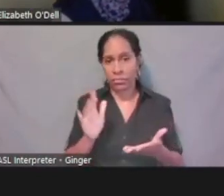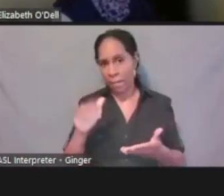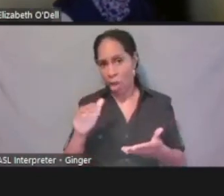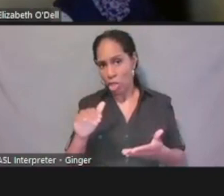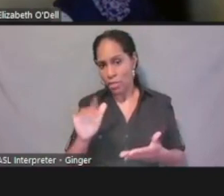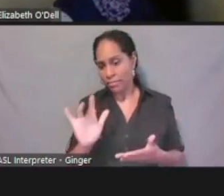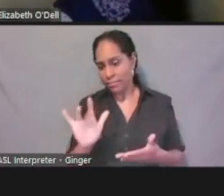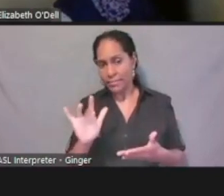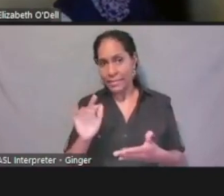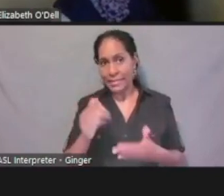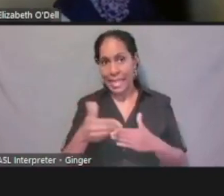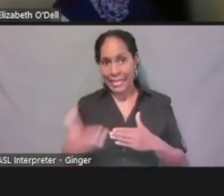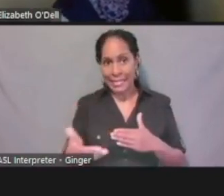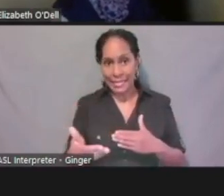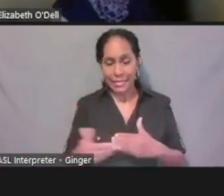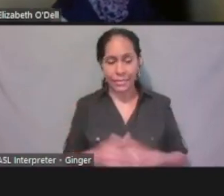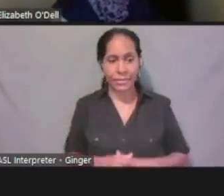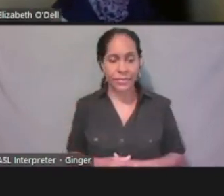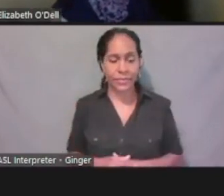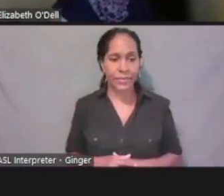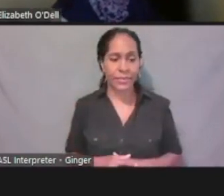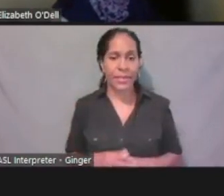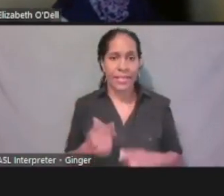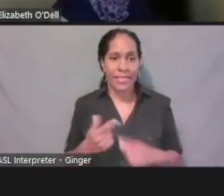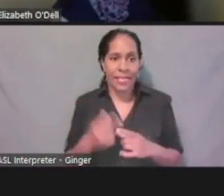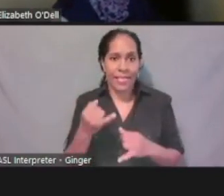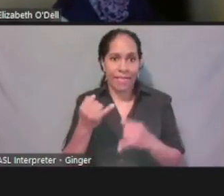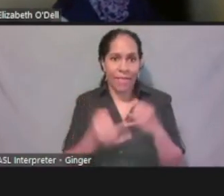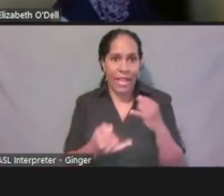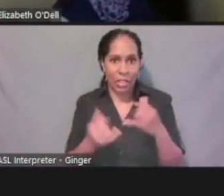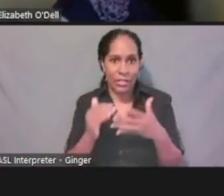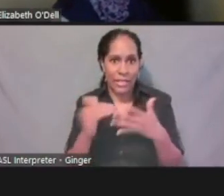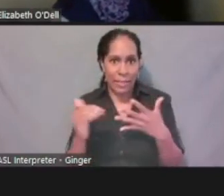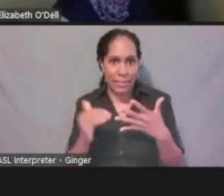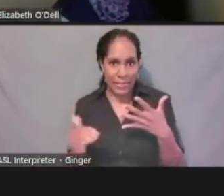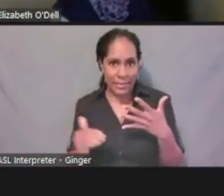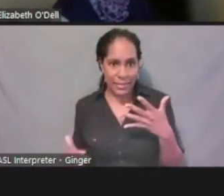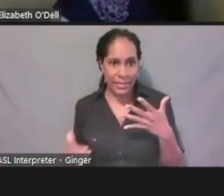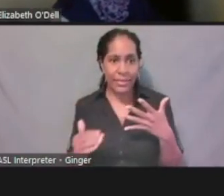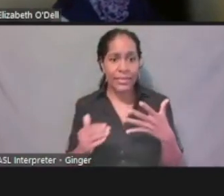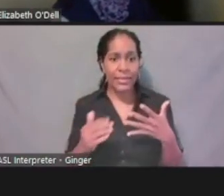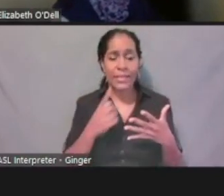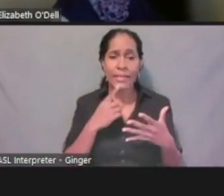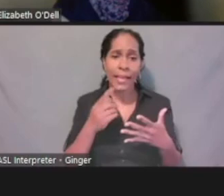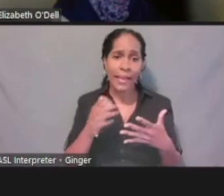we get into the final steps that basically says, hey, we may need to verify some of your information.